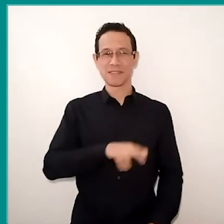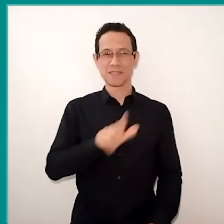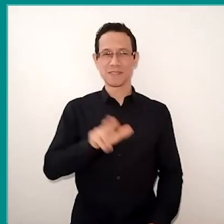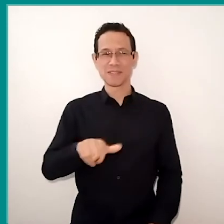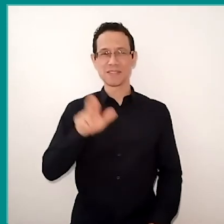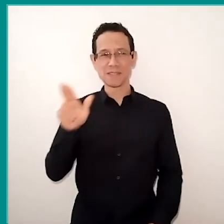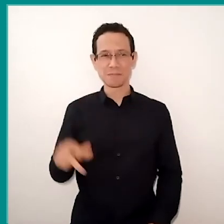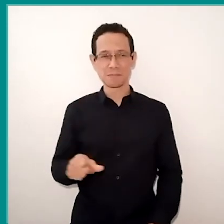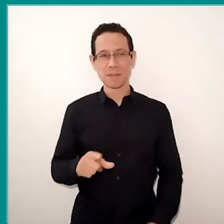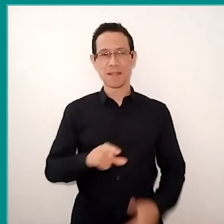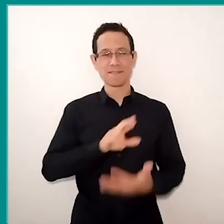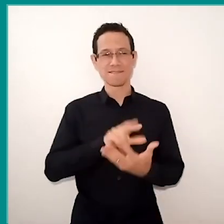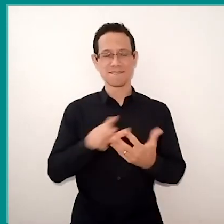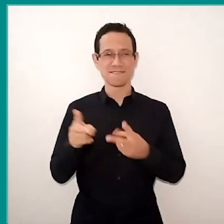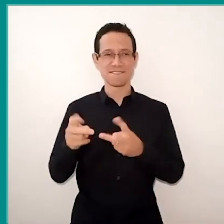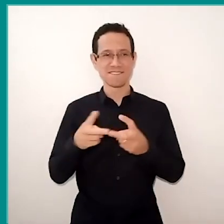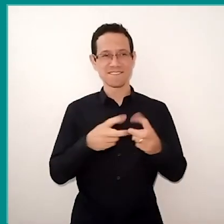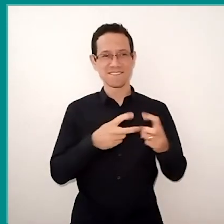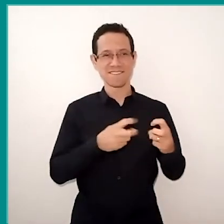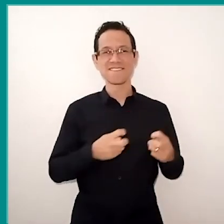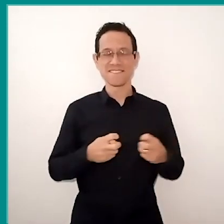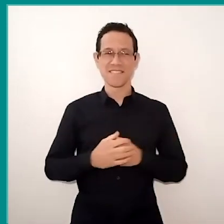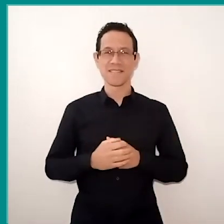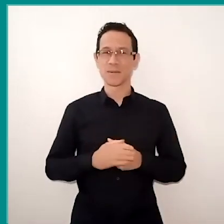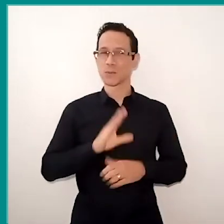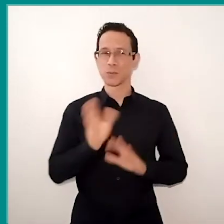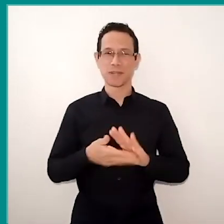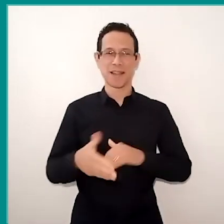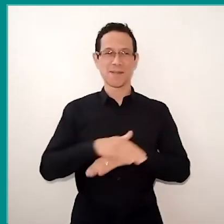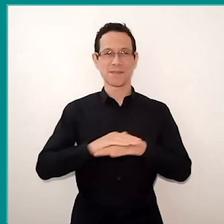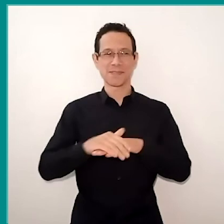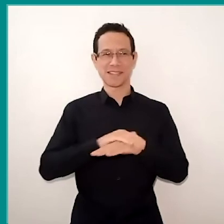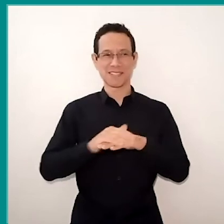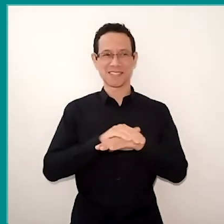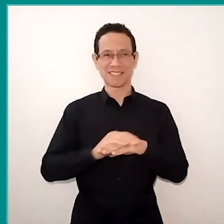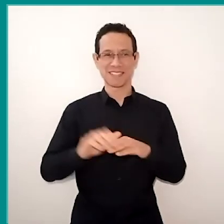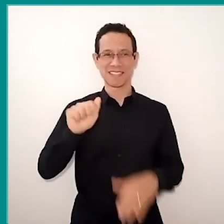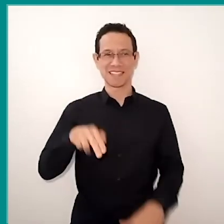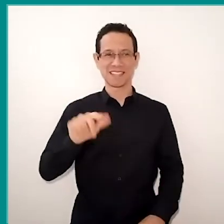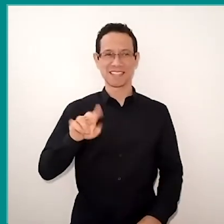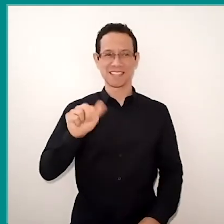that she managed to capture throughout all conversation. Angela, welcome, it's up to you.